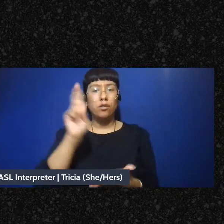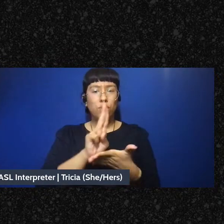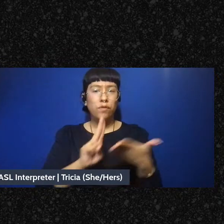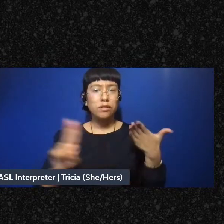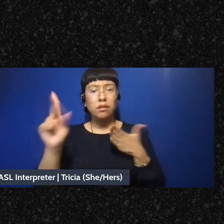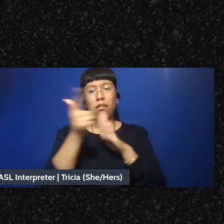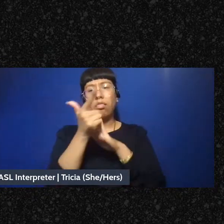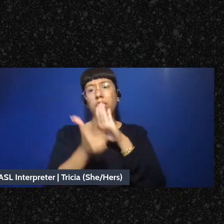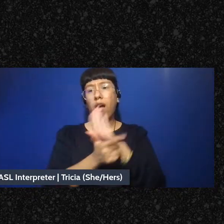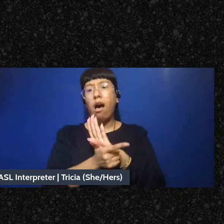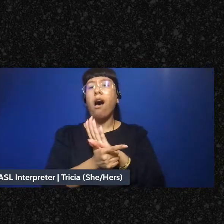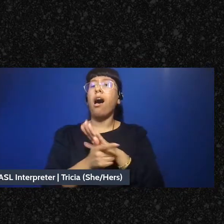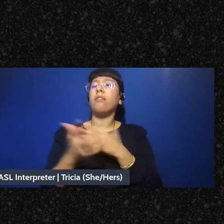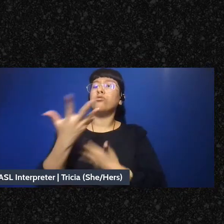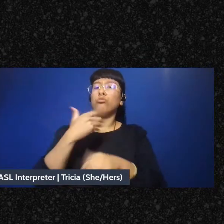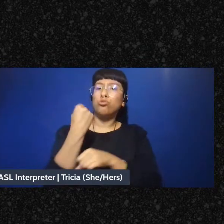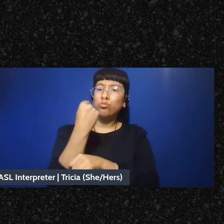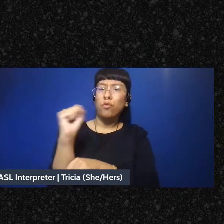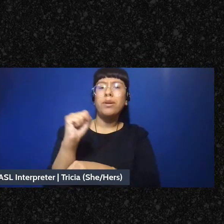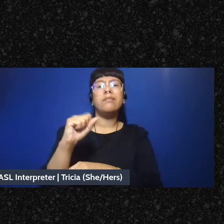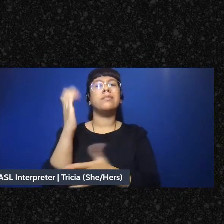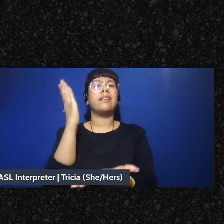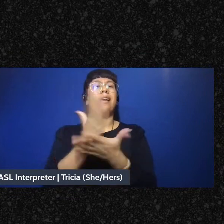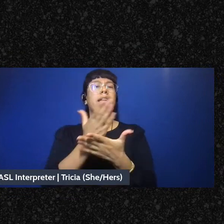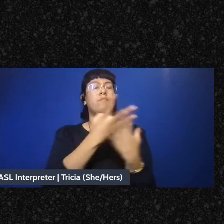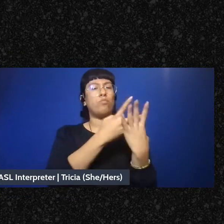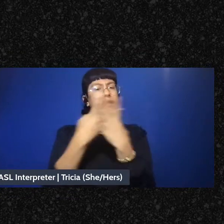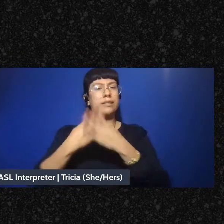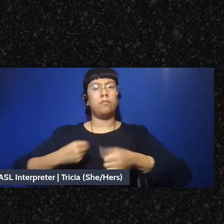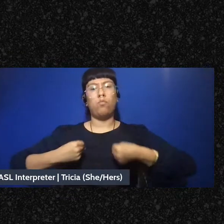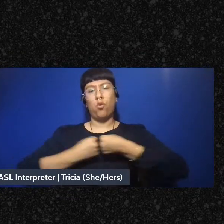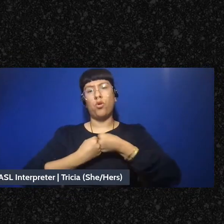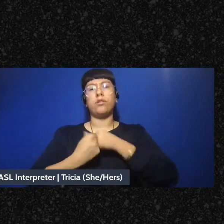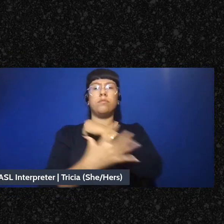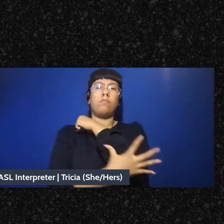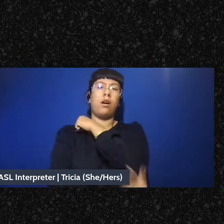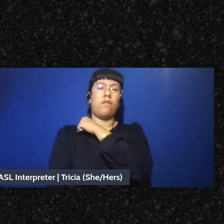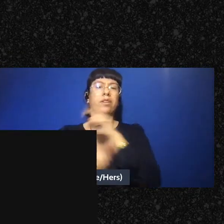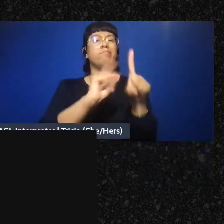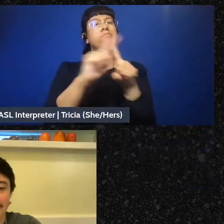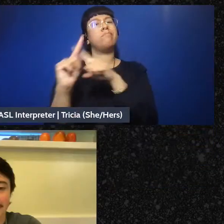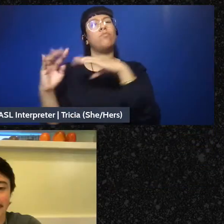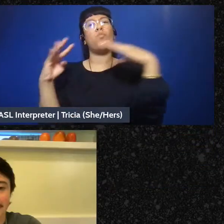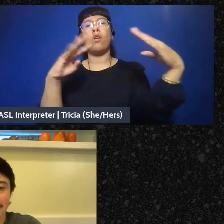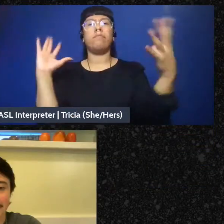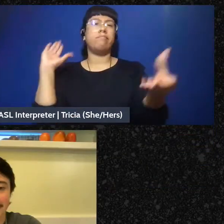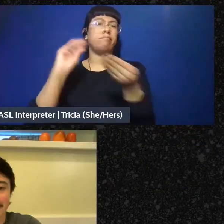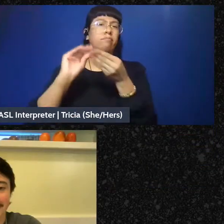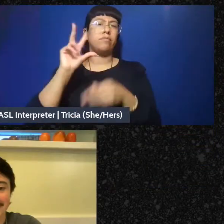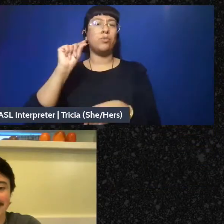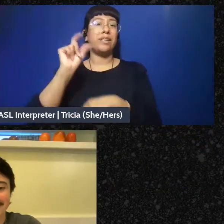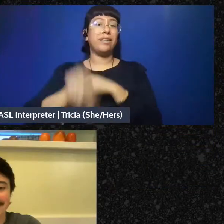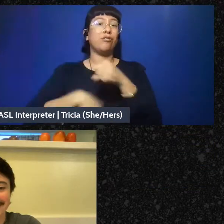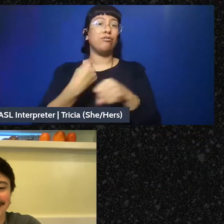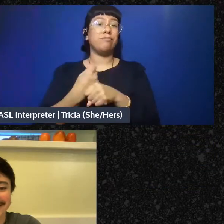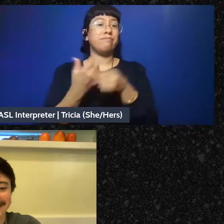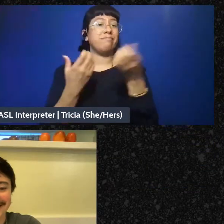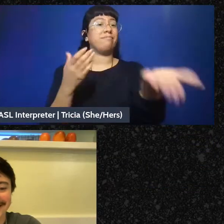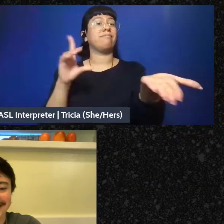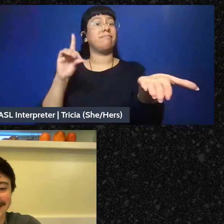I'll bring Dean on now and we can get started